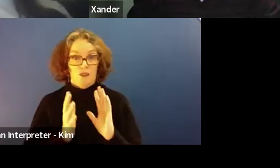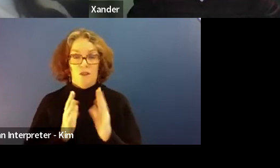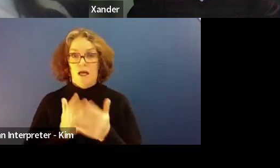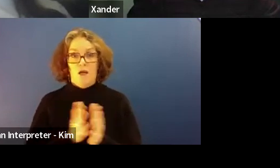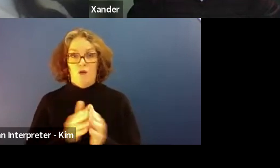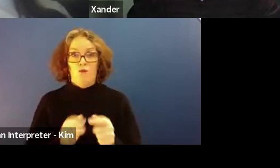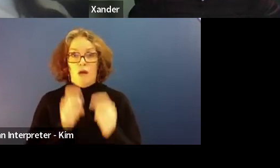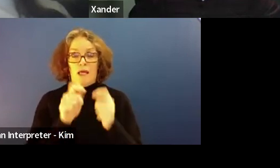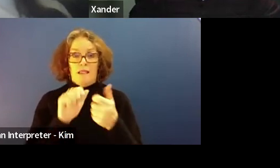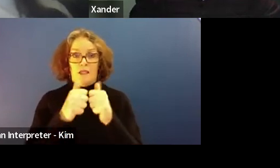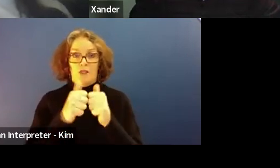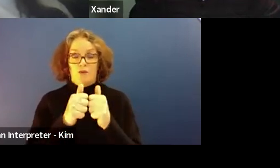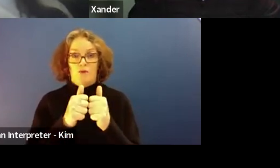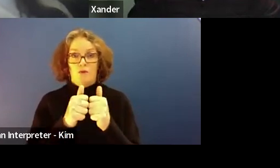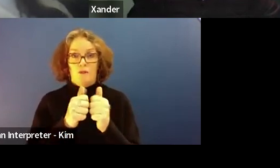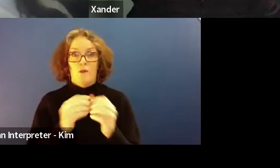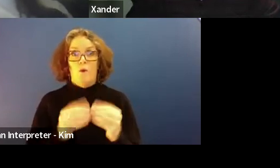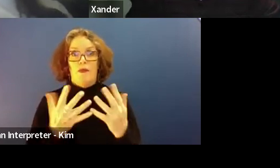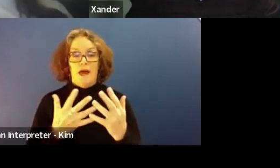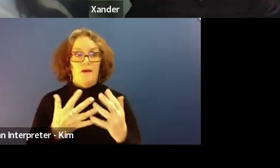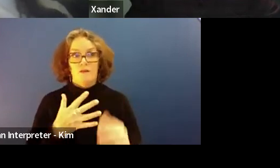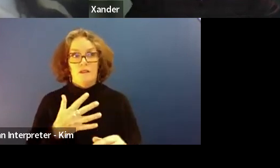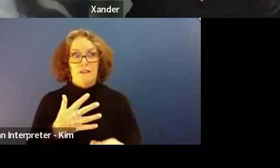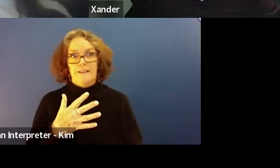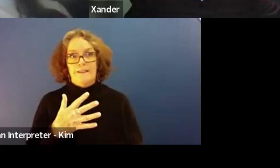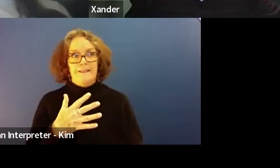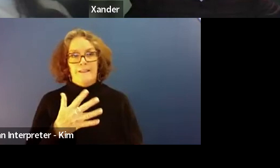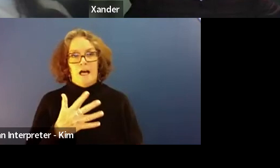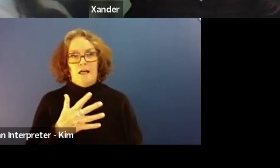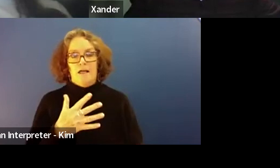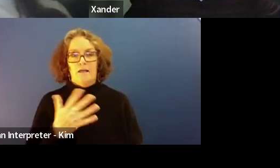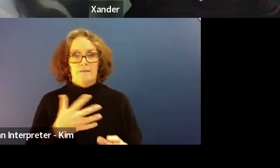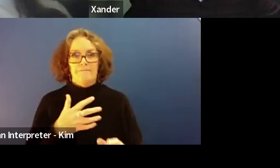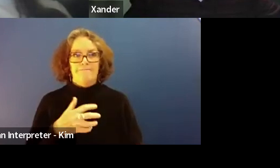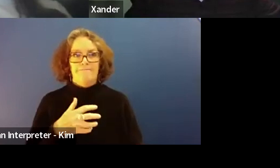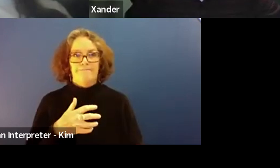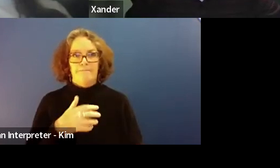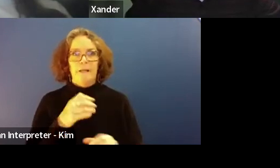How do you raise issues without annoying or taking a couple of.